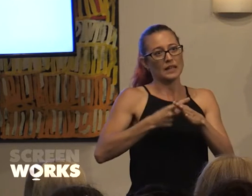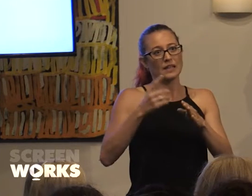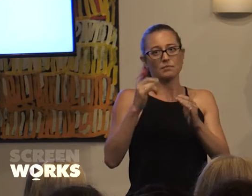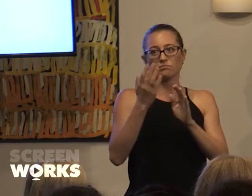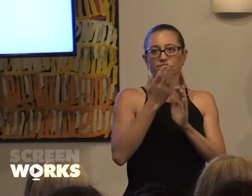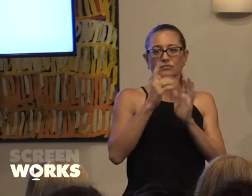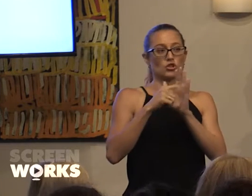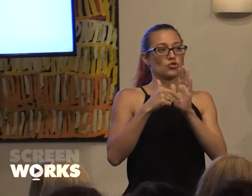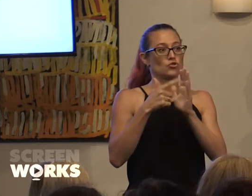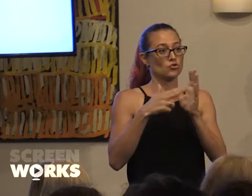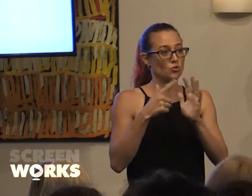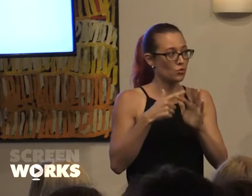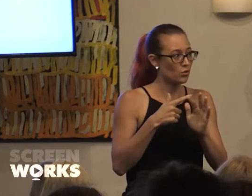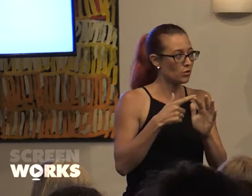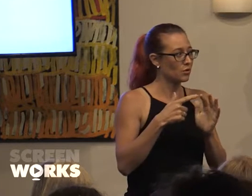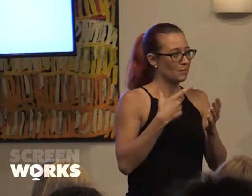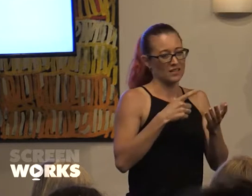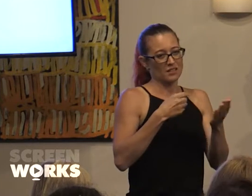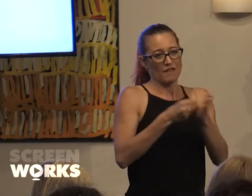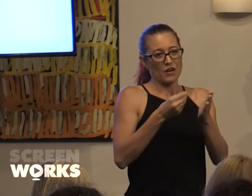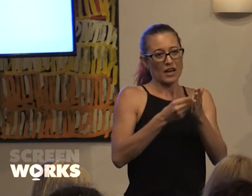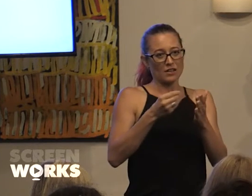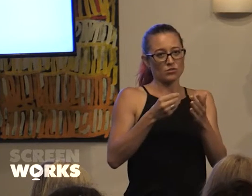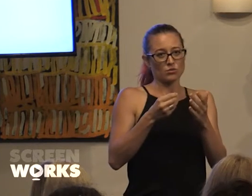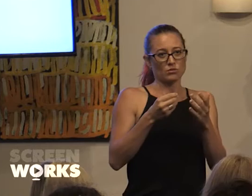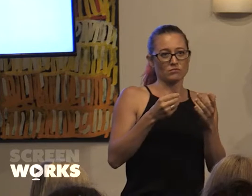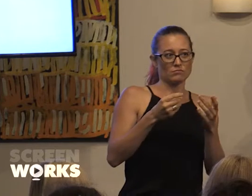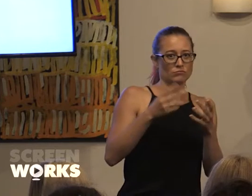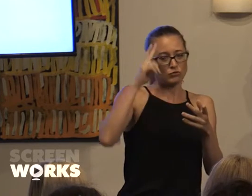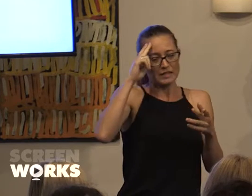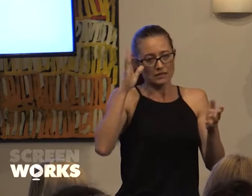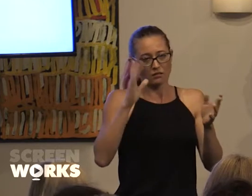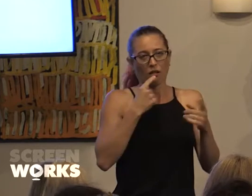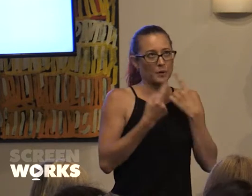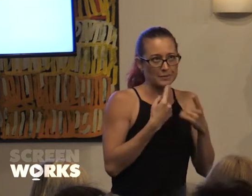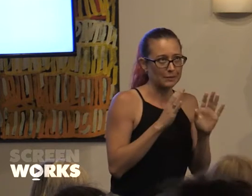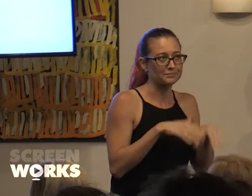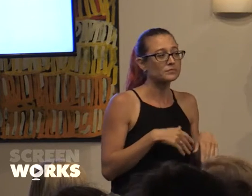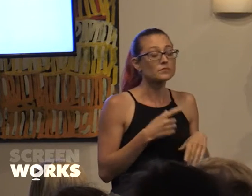for financial reasons that I shan't really go into. So I mean, amazingly quickly, Ken